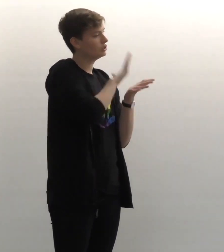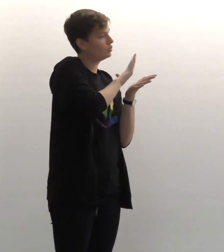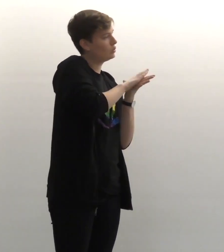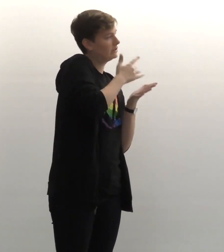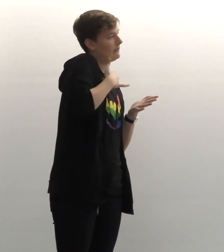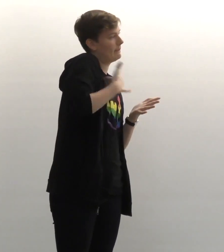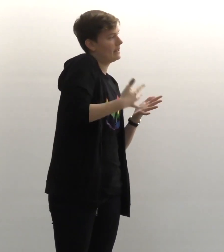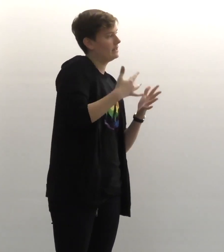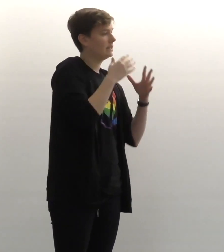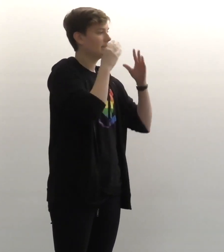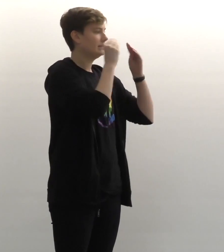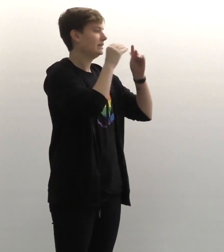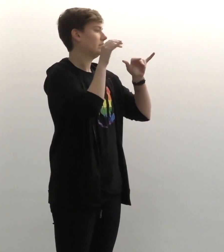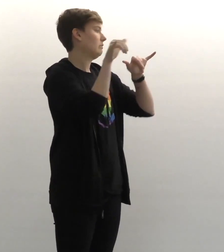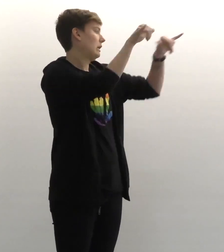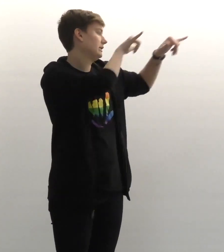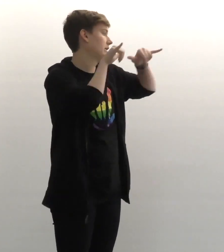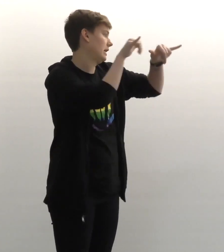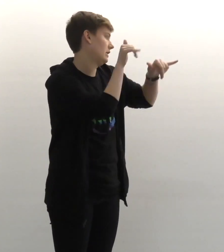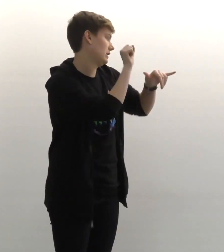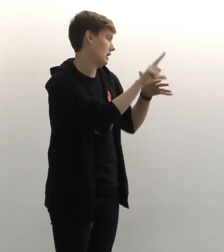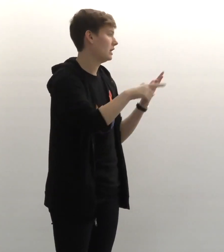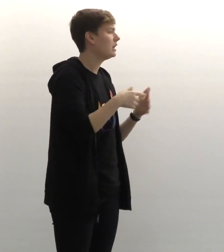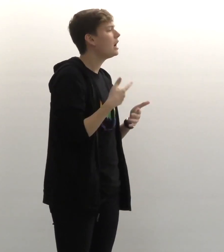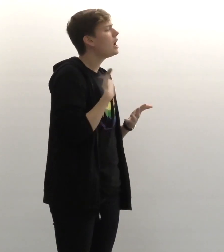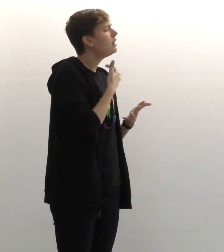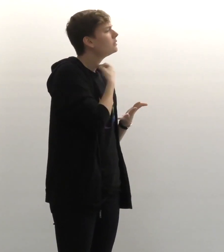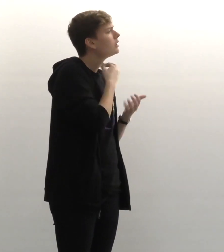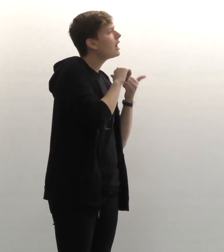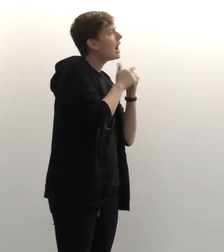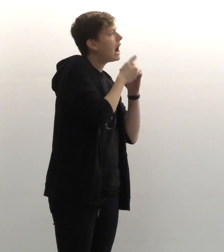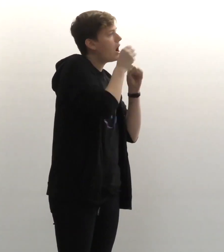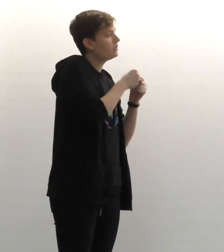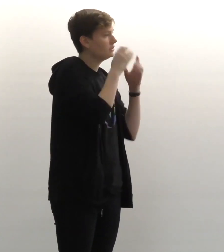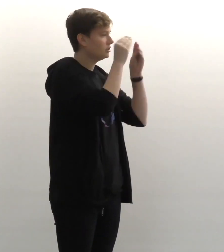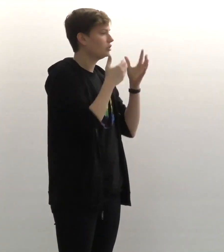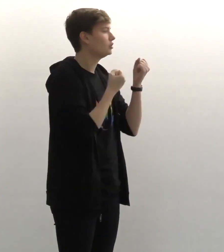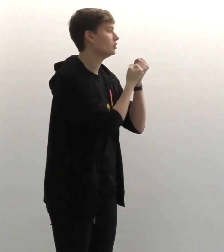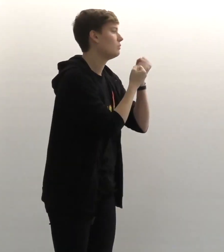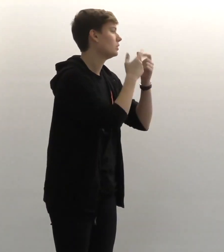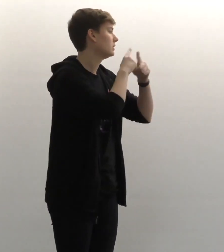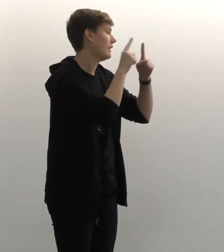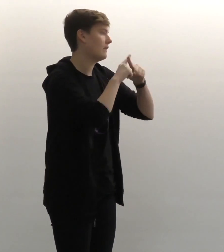I want to be involved in deaf education. And typically the teachers use standardized ASL.